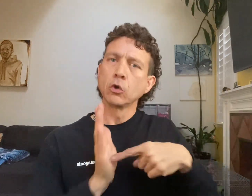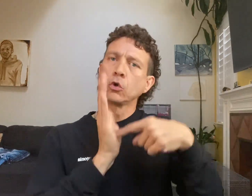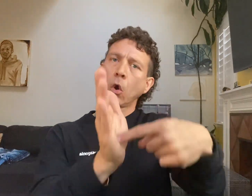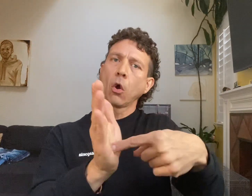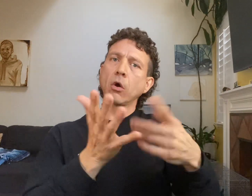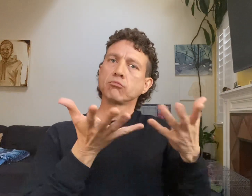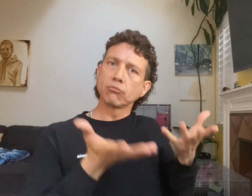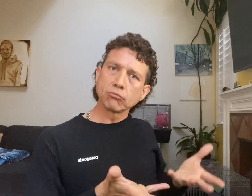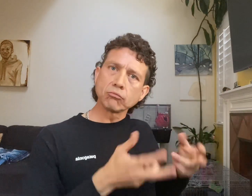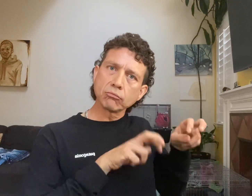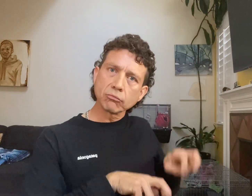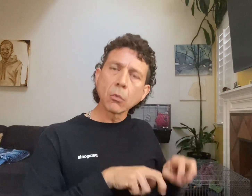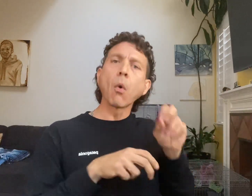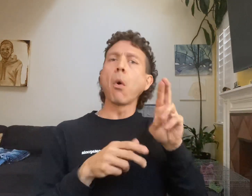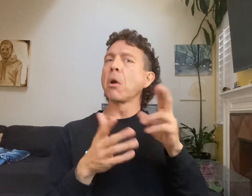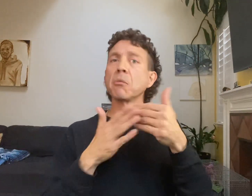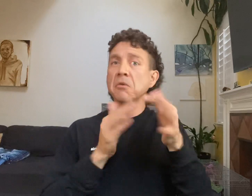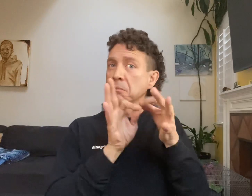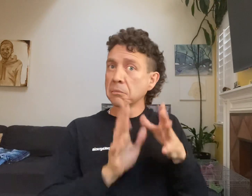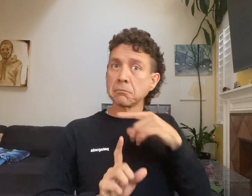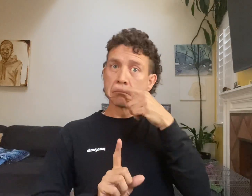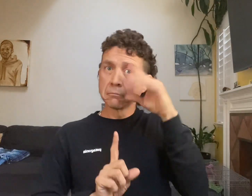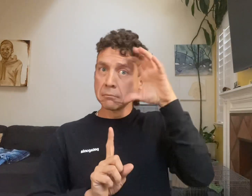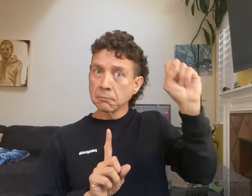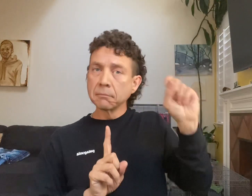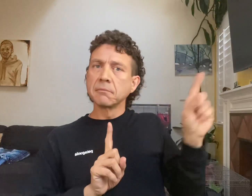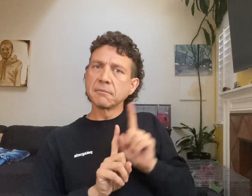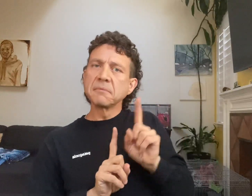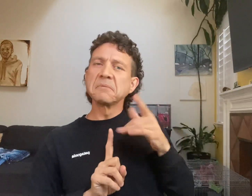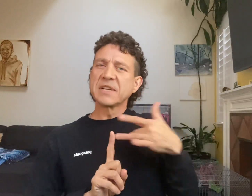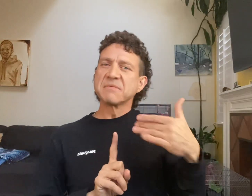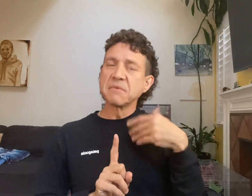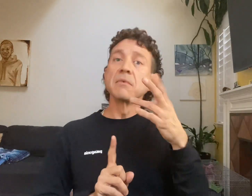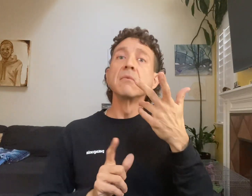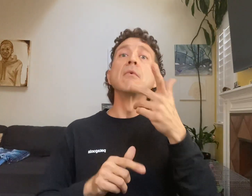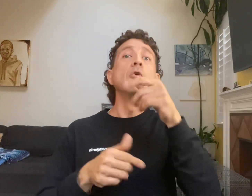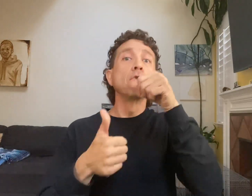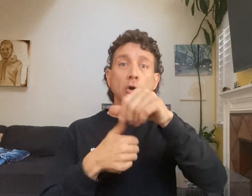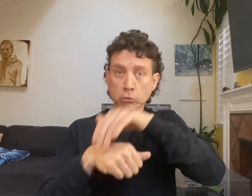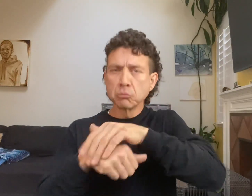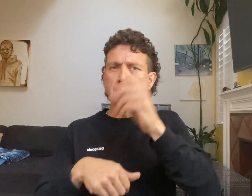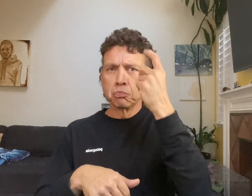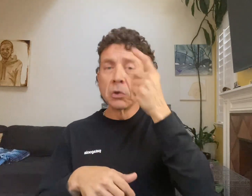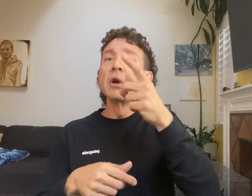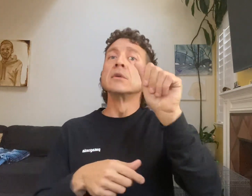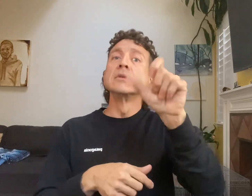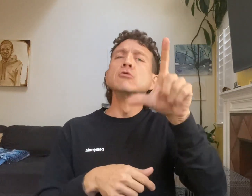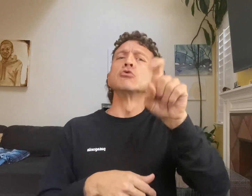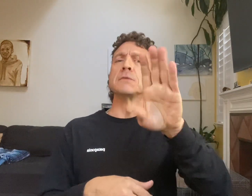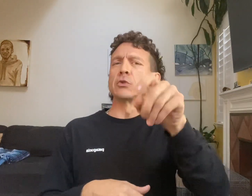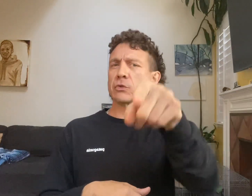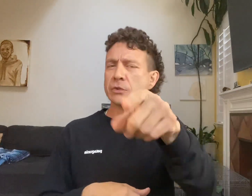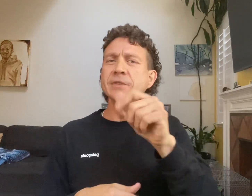from your presence with an interpreter or certified Deaf interpreter either for hearing or Deaf superintendent in generally speaking, a letter is formed in English is understood